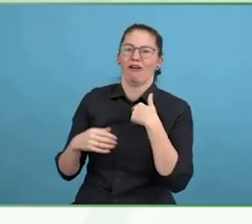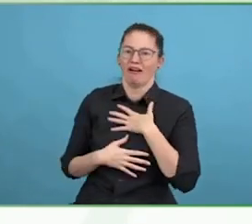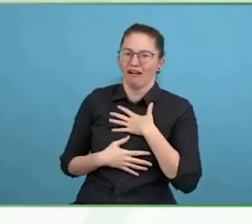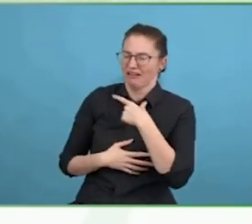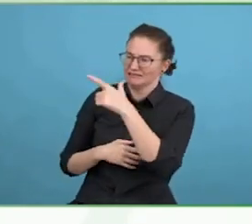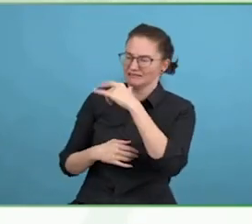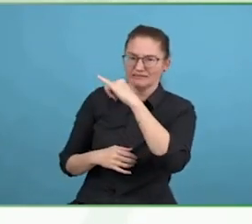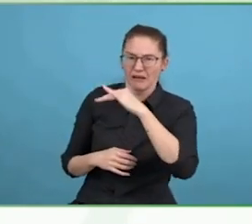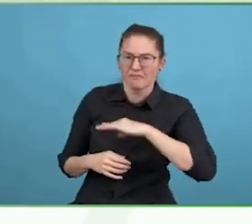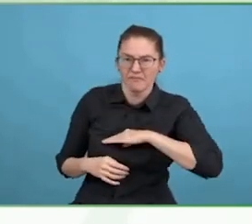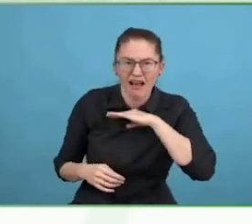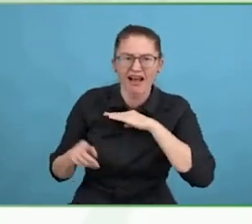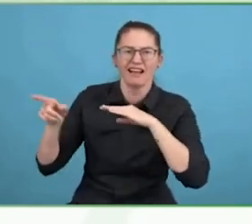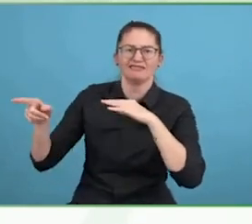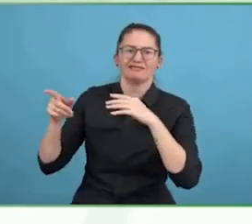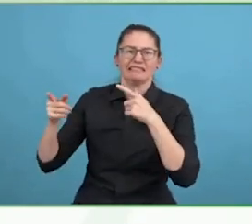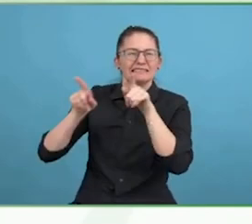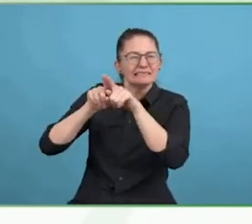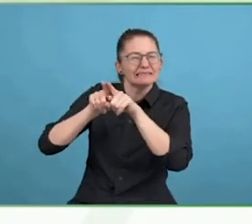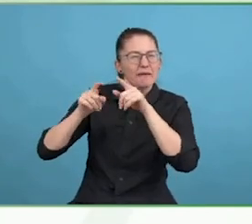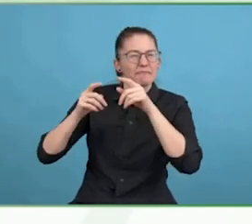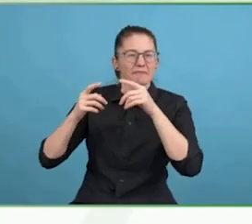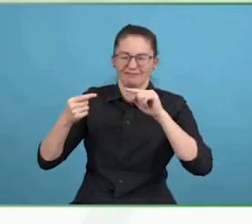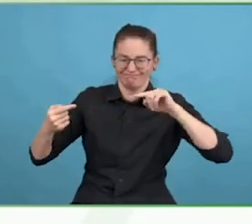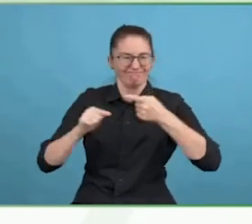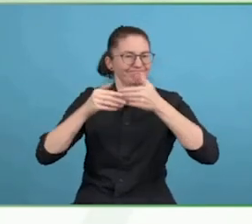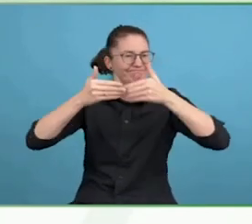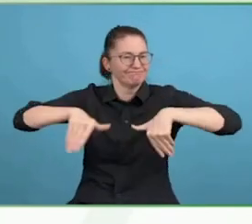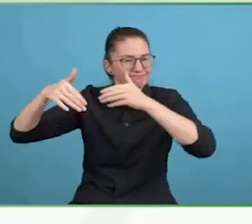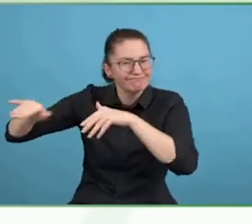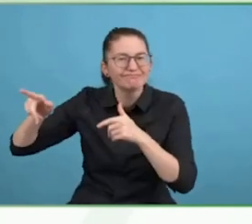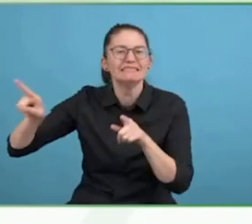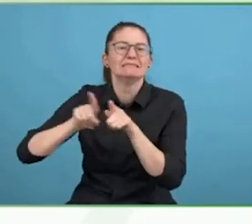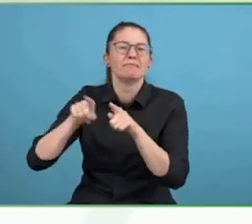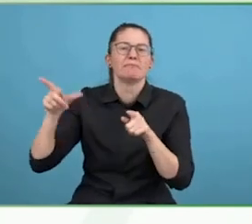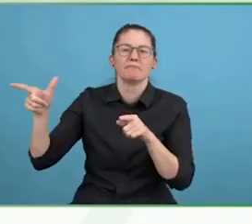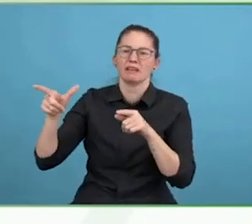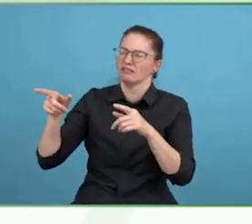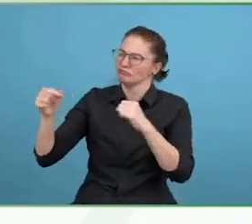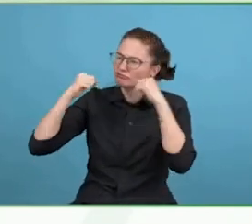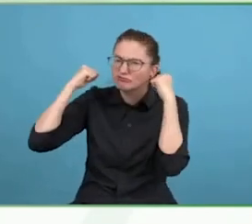Is this a job that you are helping to create?